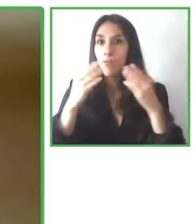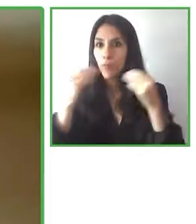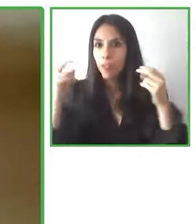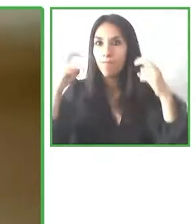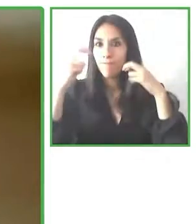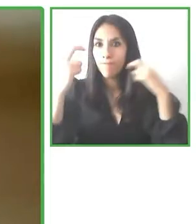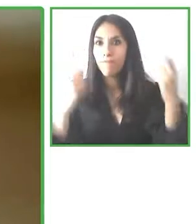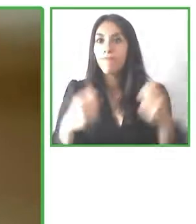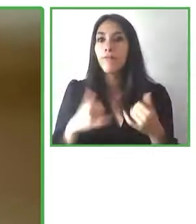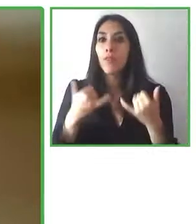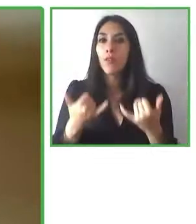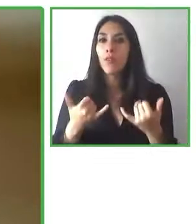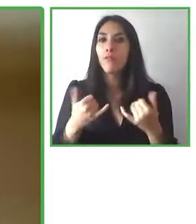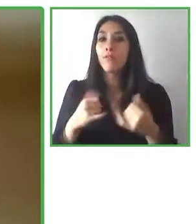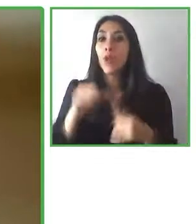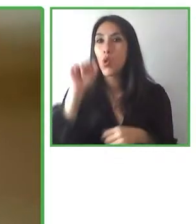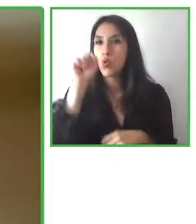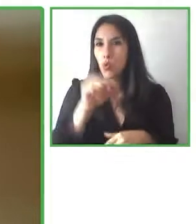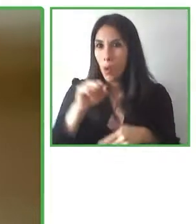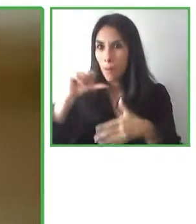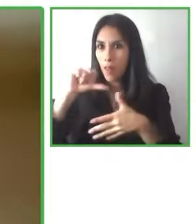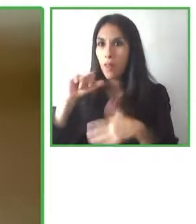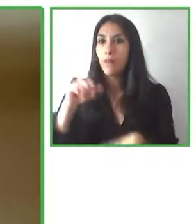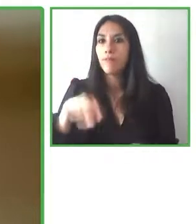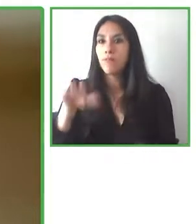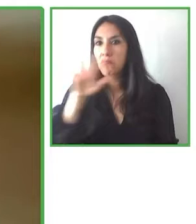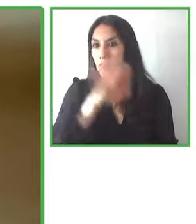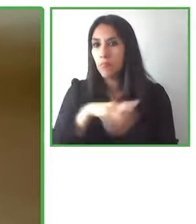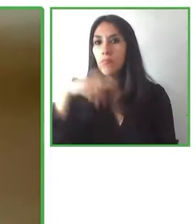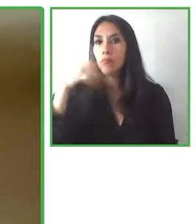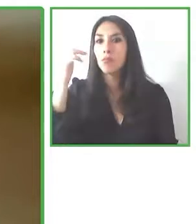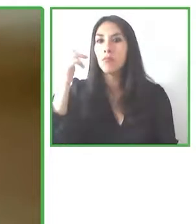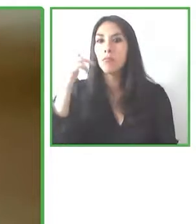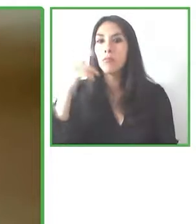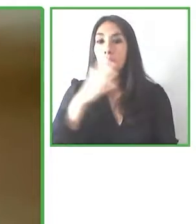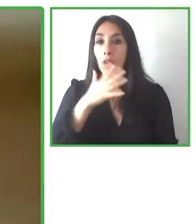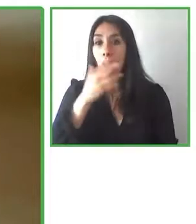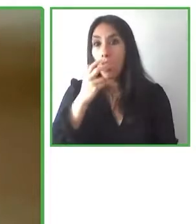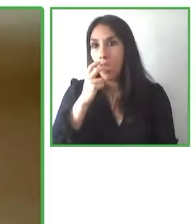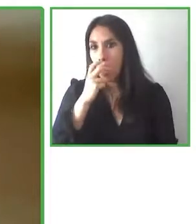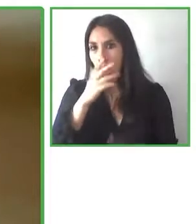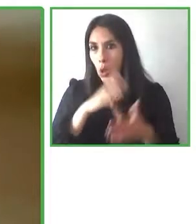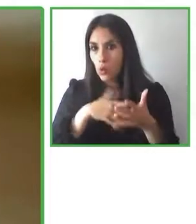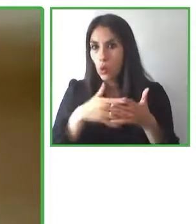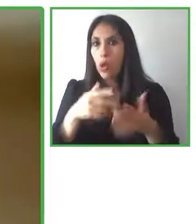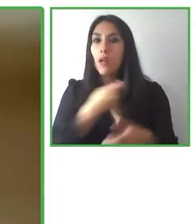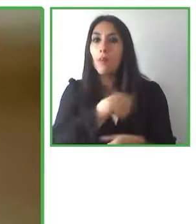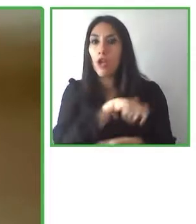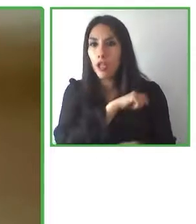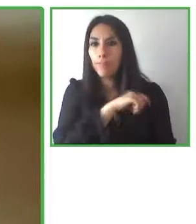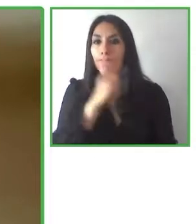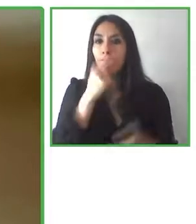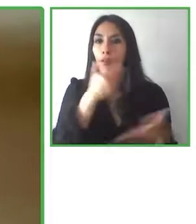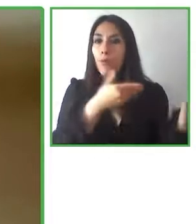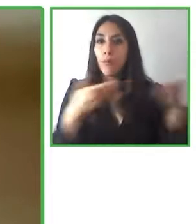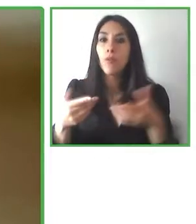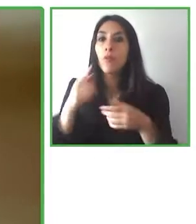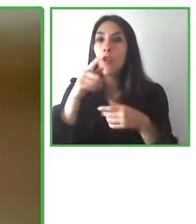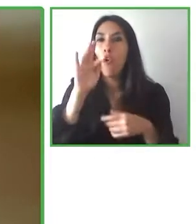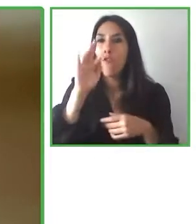for inviting Fundación ONCE to be part of this event on accessibility and ICT.